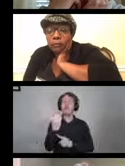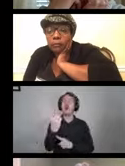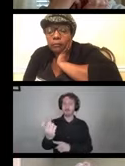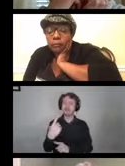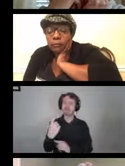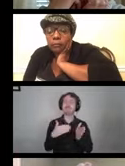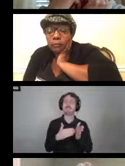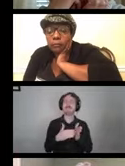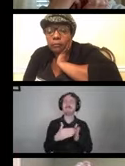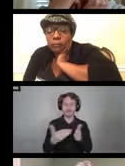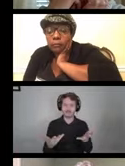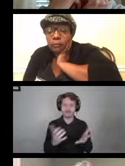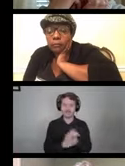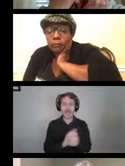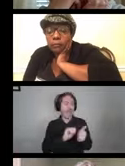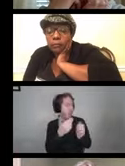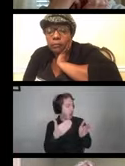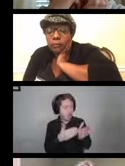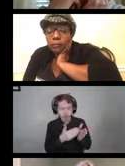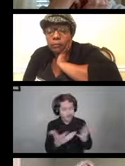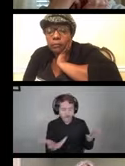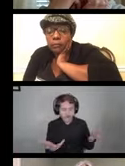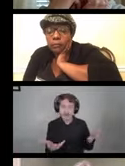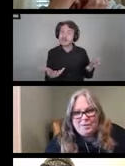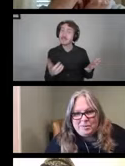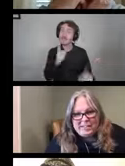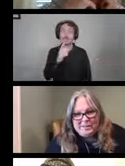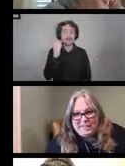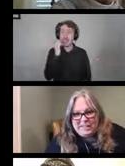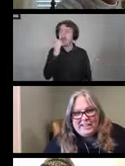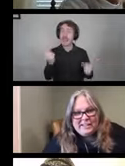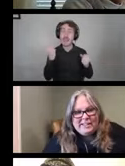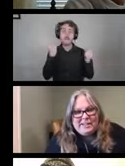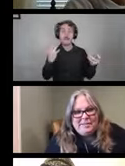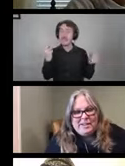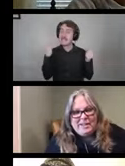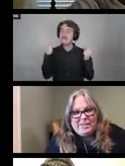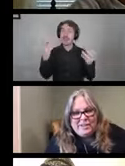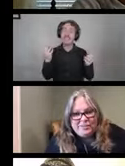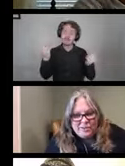ask is how often. It's a daily, multiple times a day event for a lot of folks